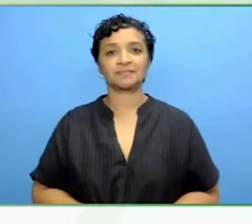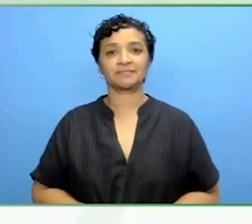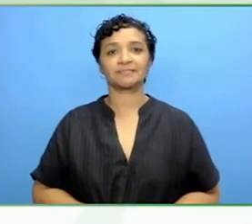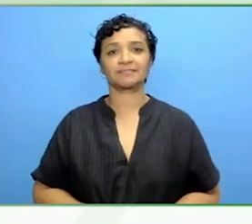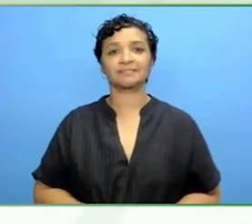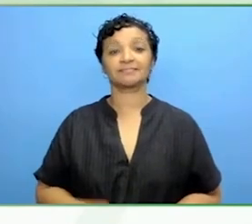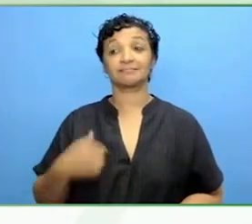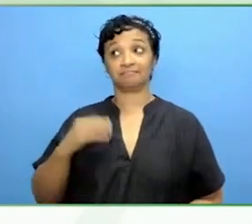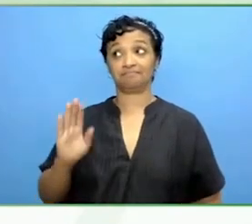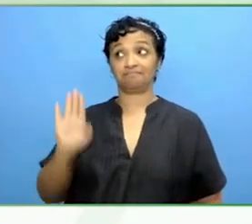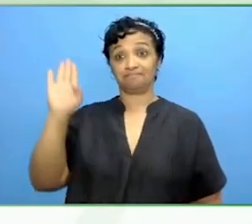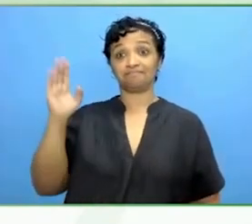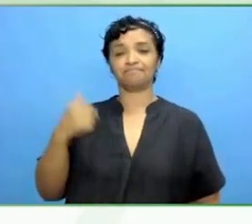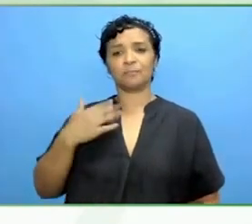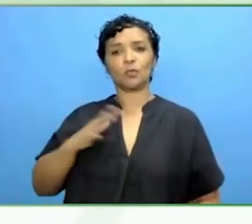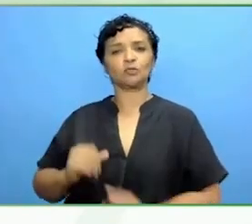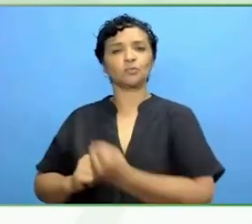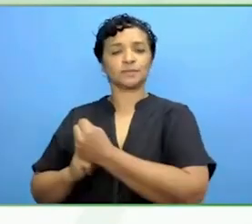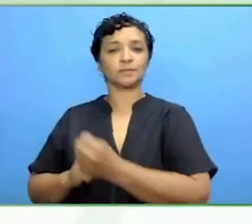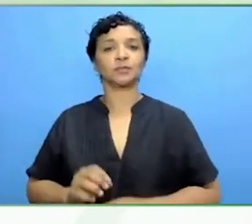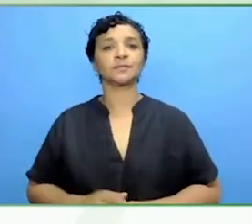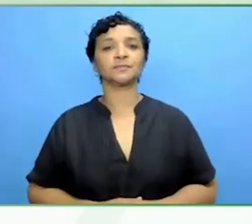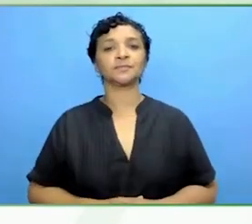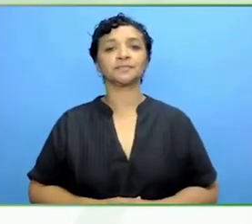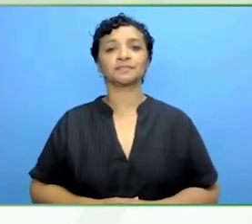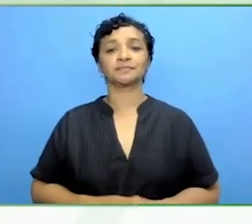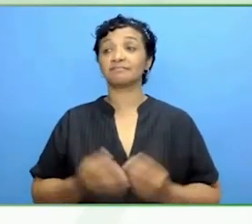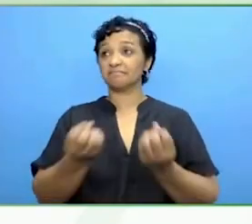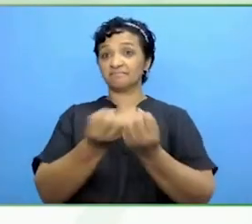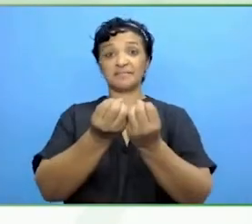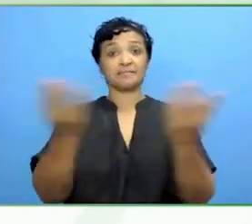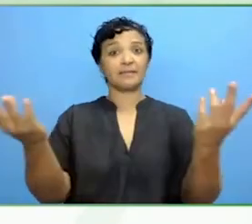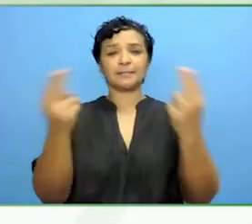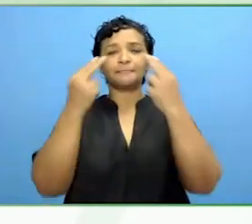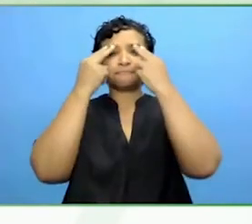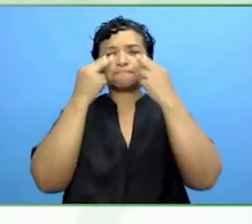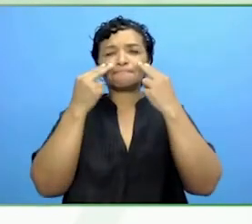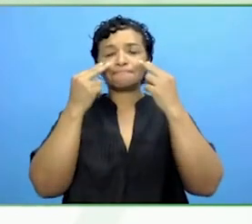Those folks on the call who maybe cannot see. Andria and I were paired.